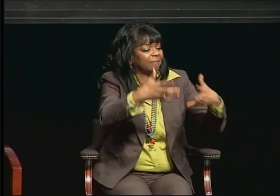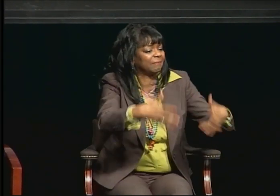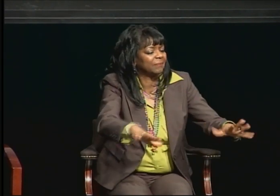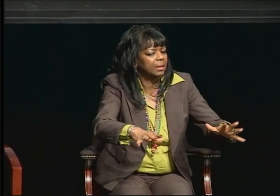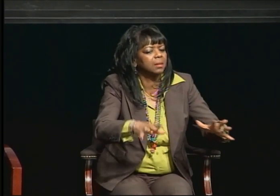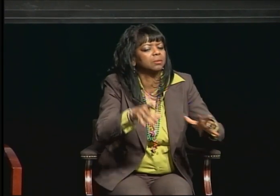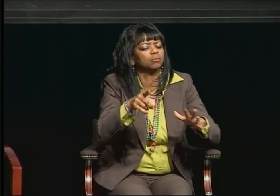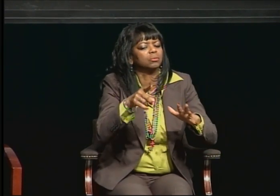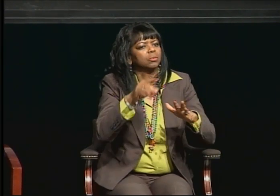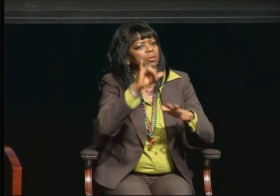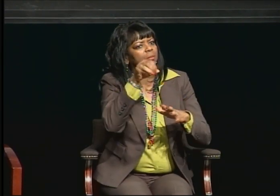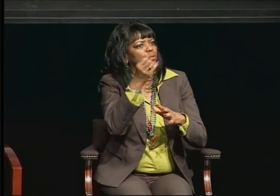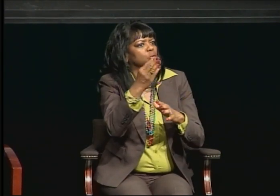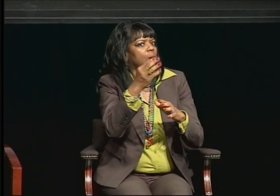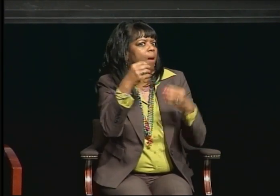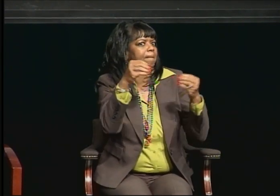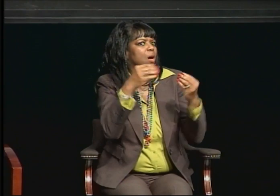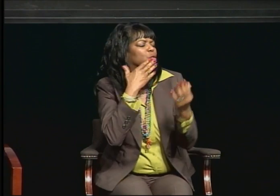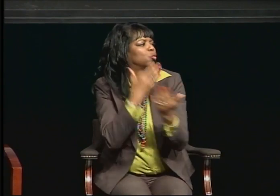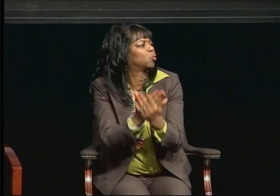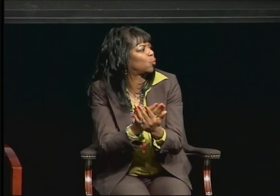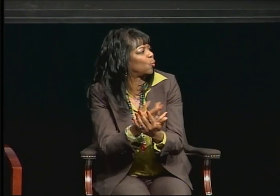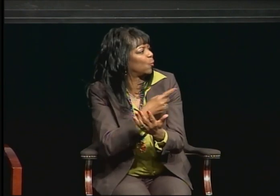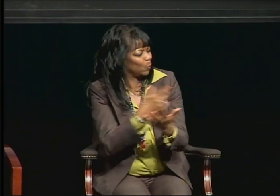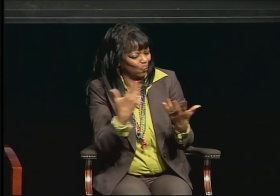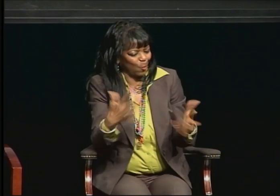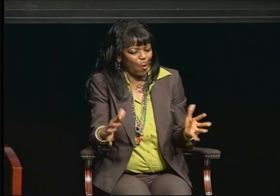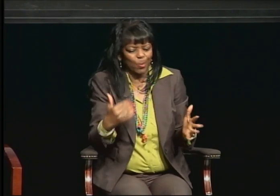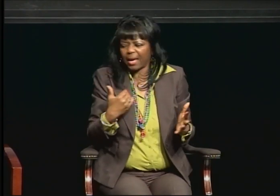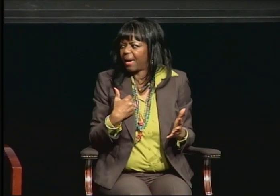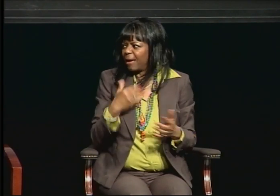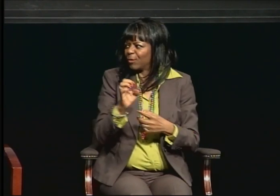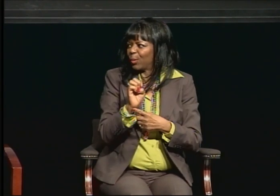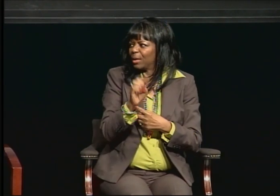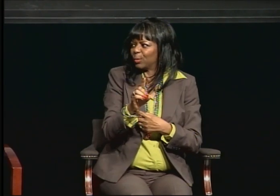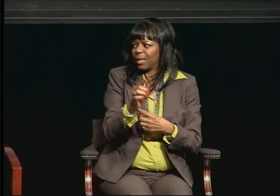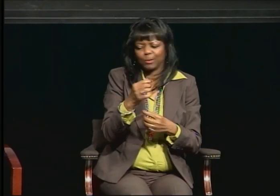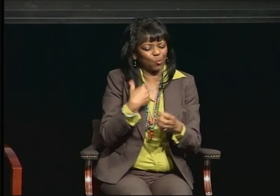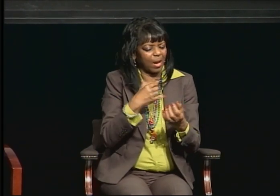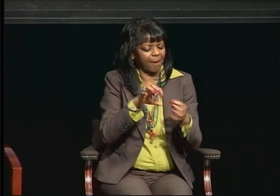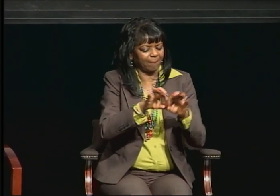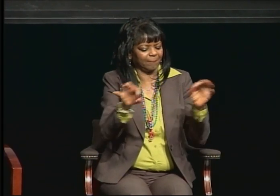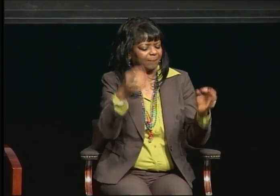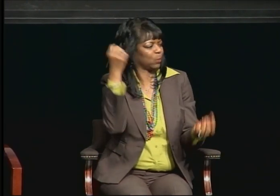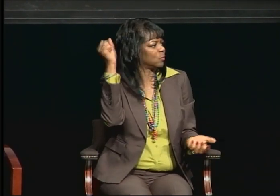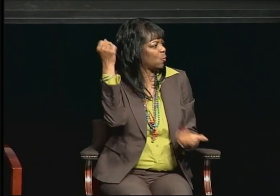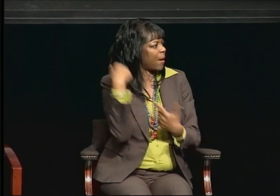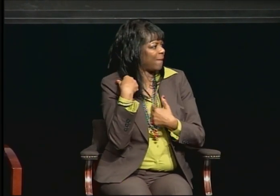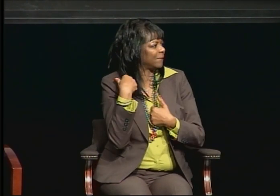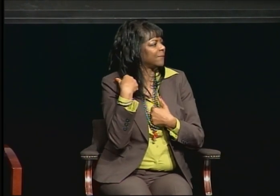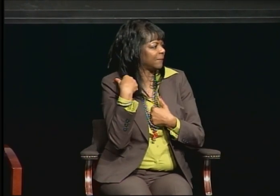So don't let that stop you. We have one more person commenting.